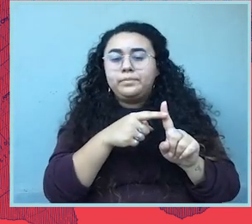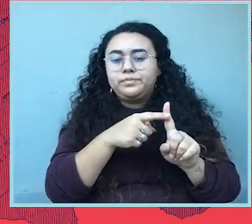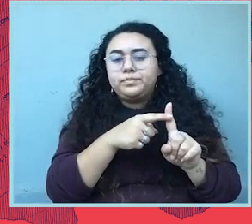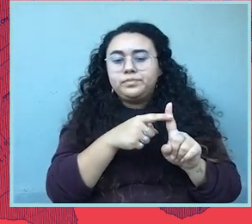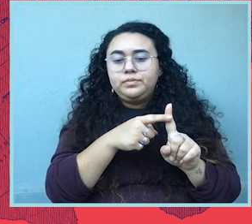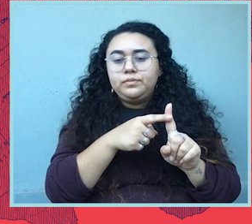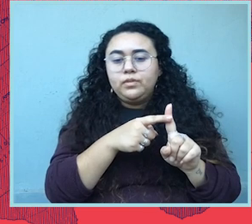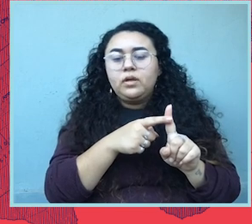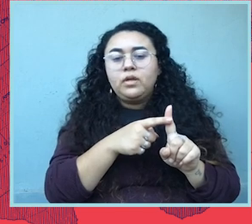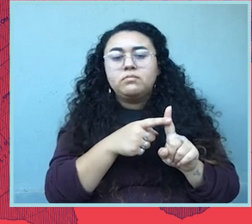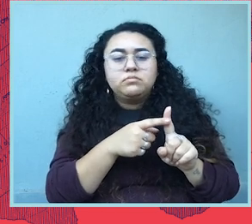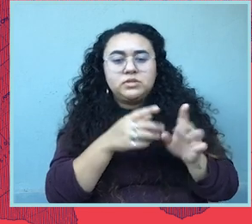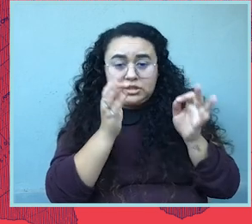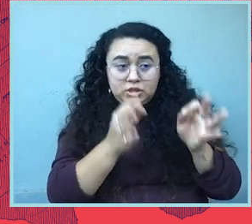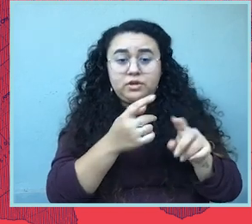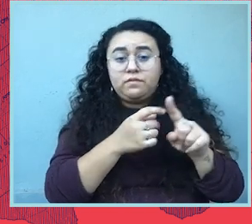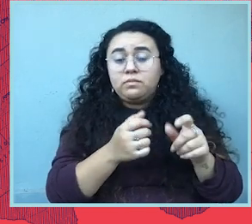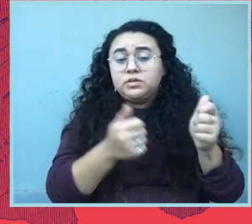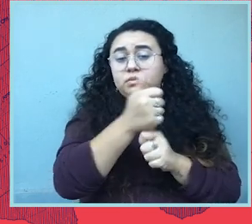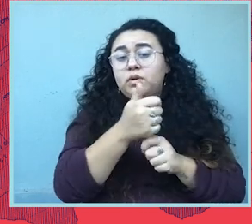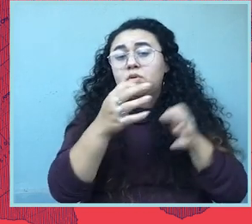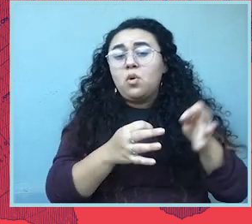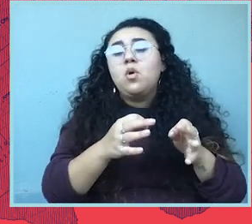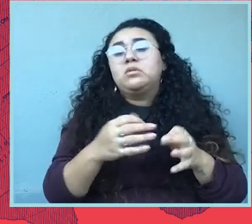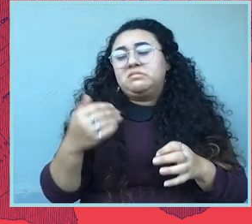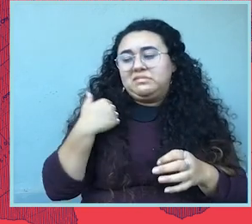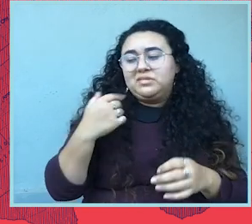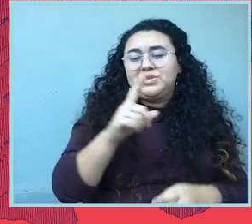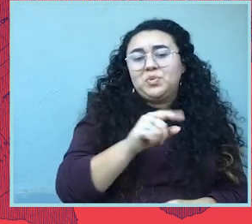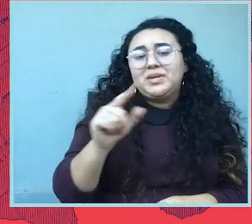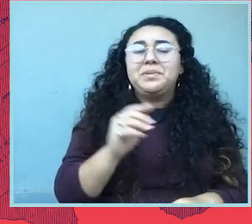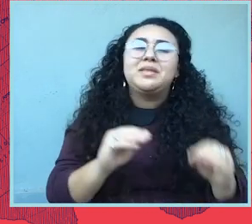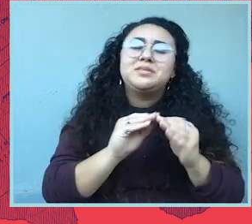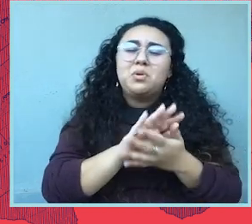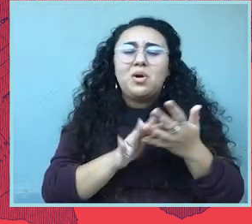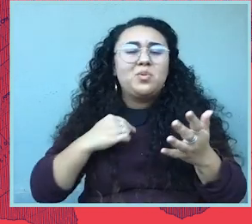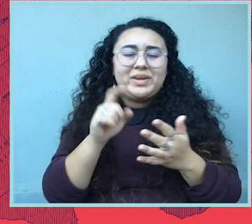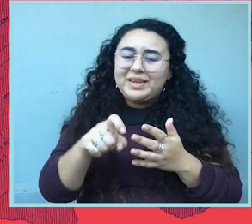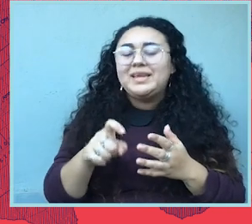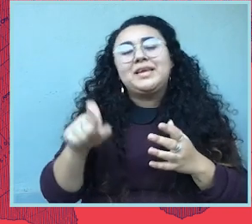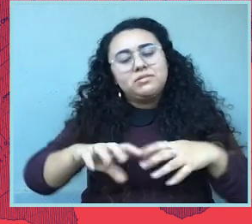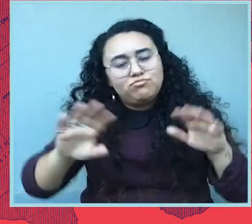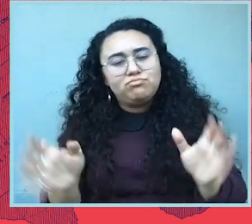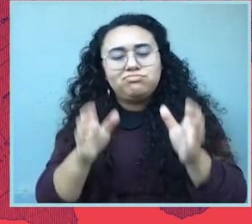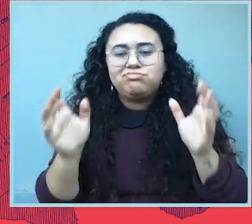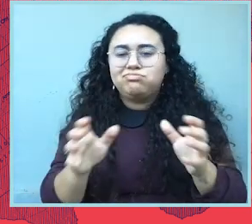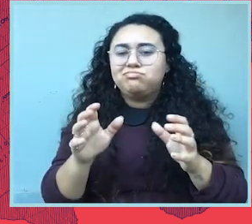on sex discrimination that we were able to obtain through the Supreme Court's decision in Bostock in 2020. But there's a lot more we need.